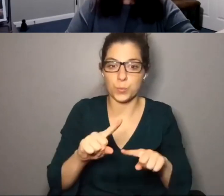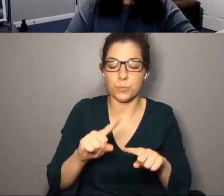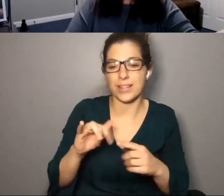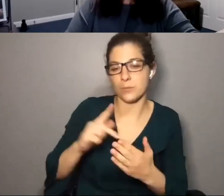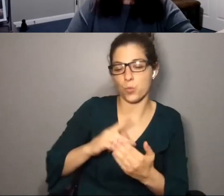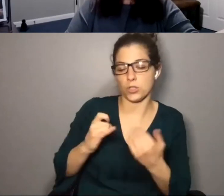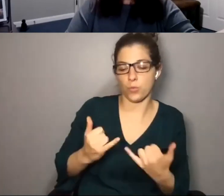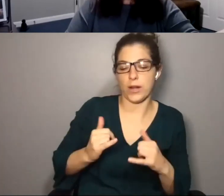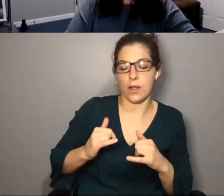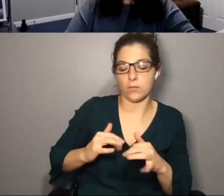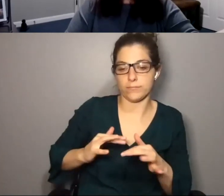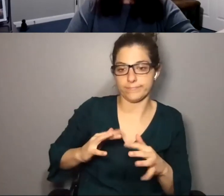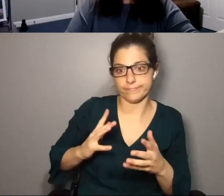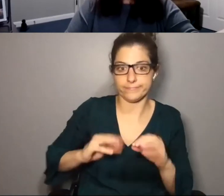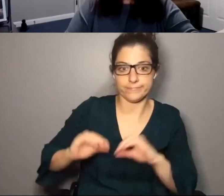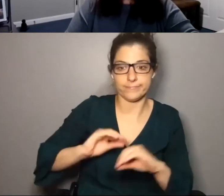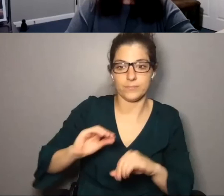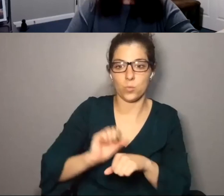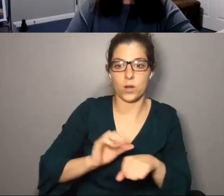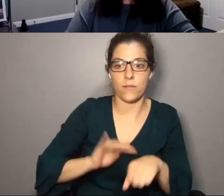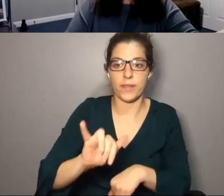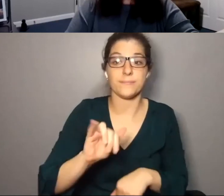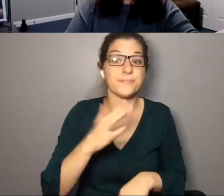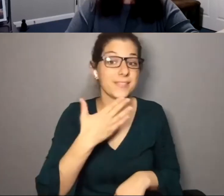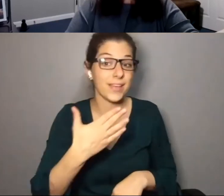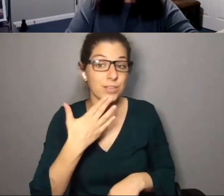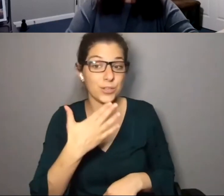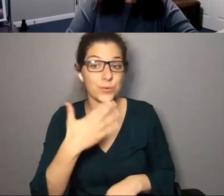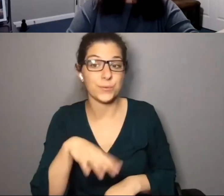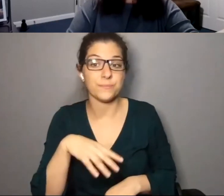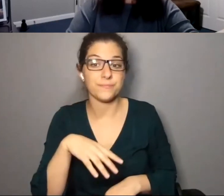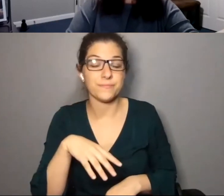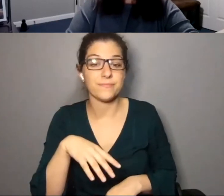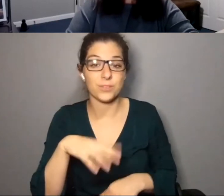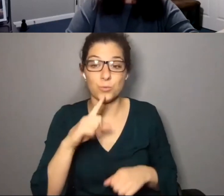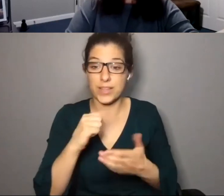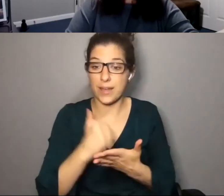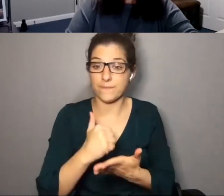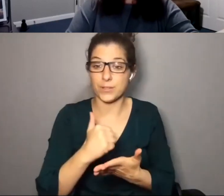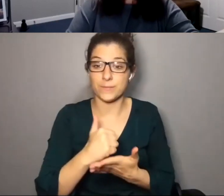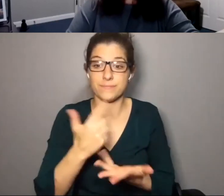that, but that's a project we are currently working on. >> SARAH CECILIA BUKOWSKI: Thank you. That is super helpful. Yeah